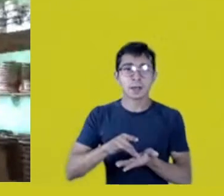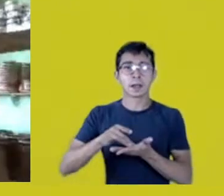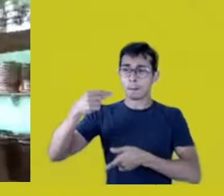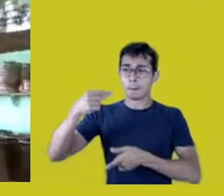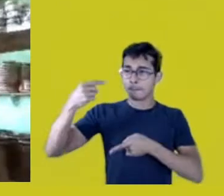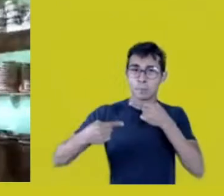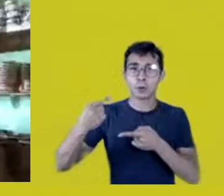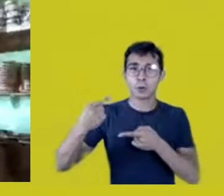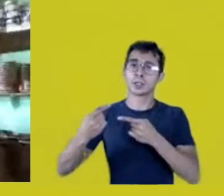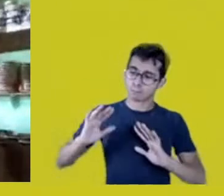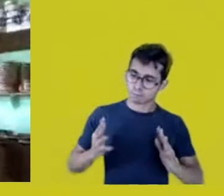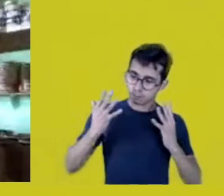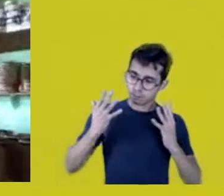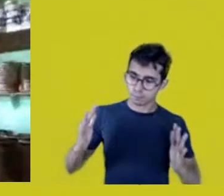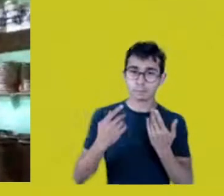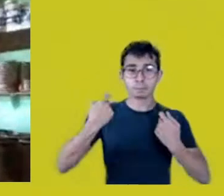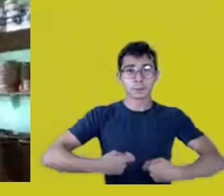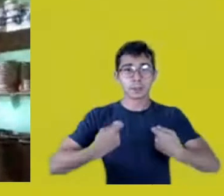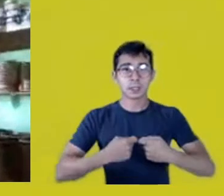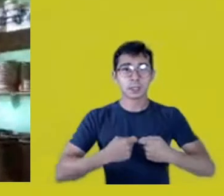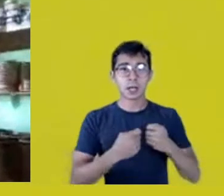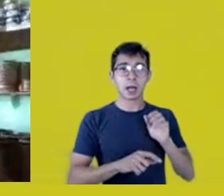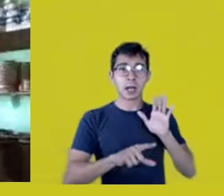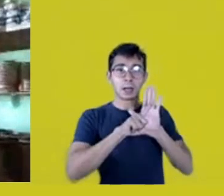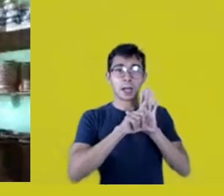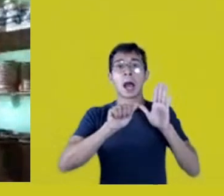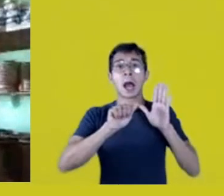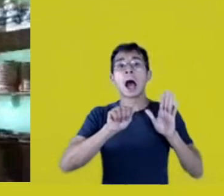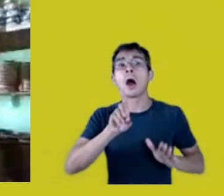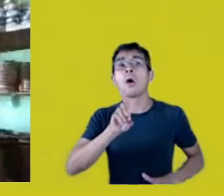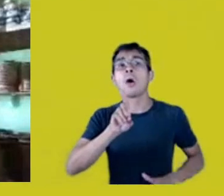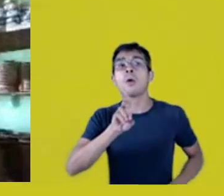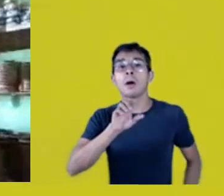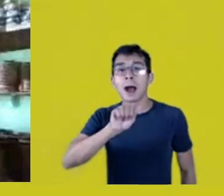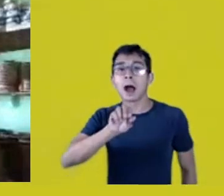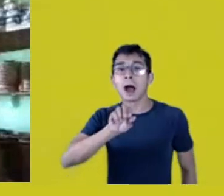The Aldir Blanc Act was created with our participation to save our culture,